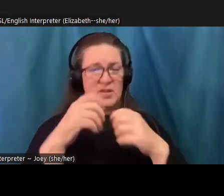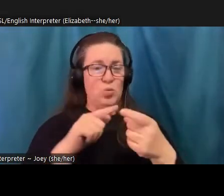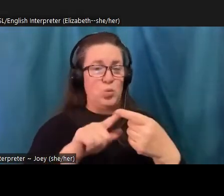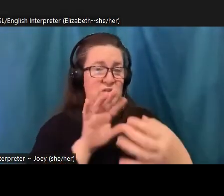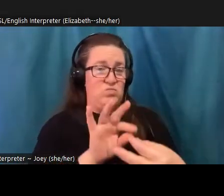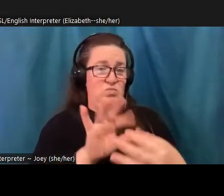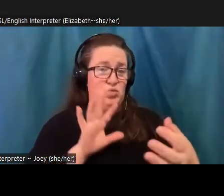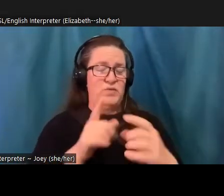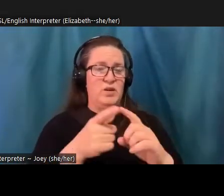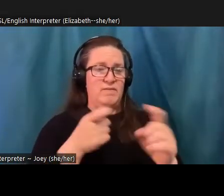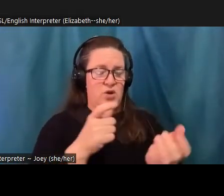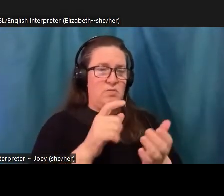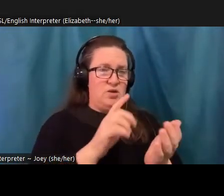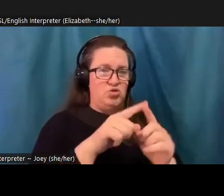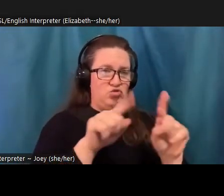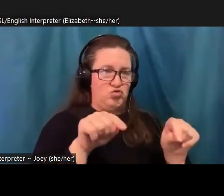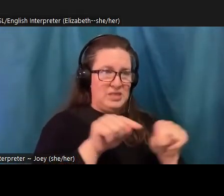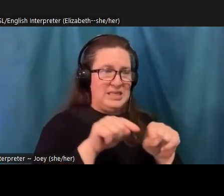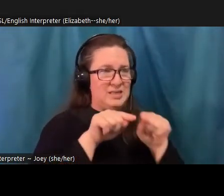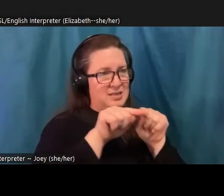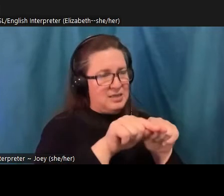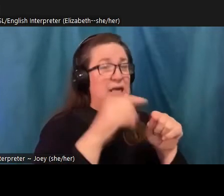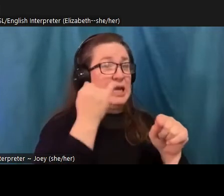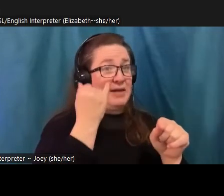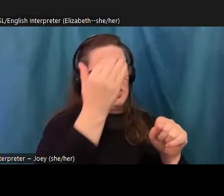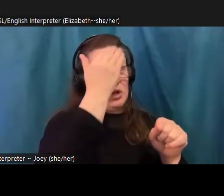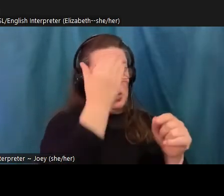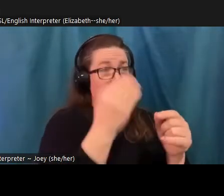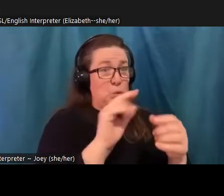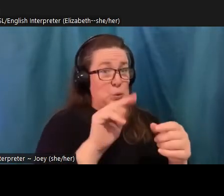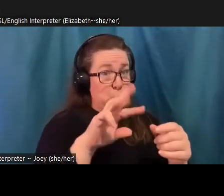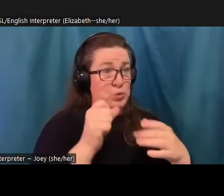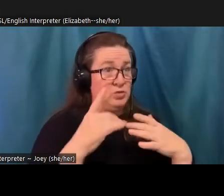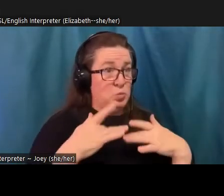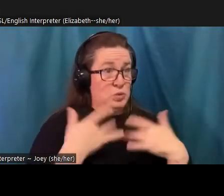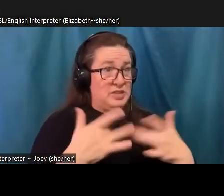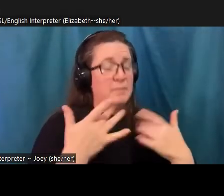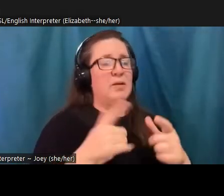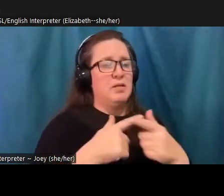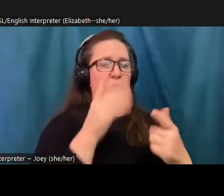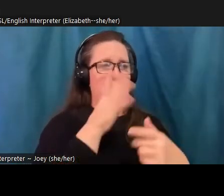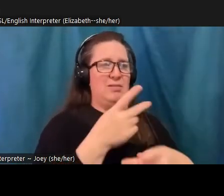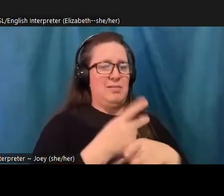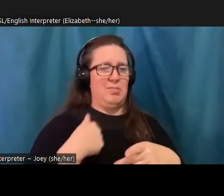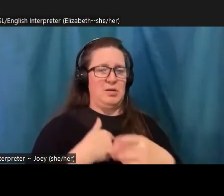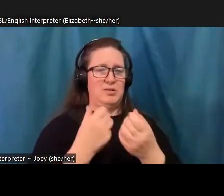on keeps us safe. And to be fair, you know, that's actually not something that media corporations created by